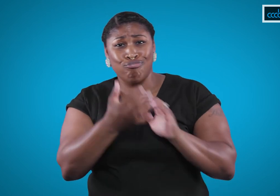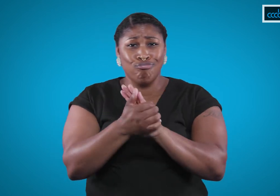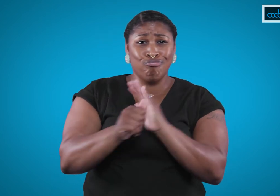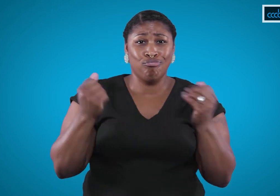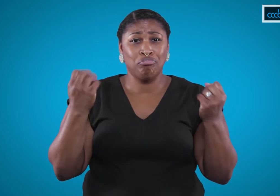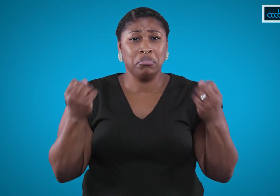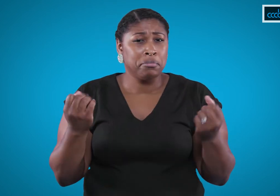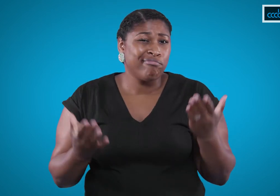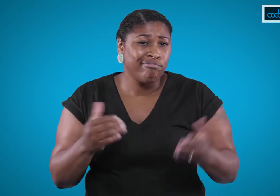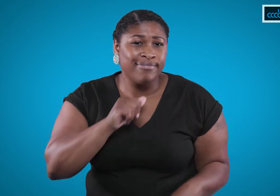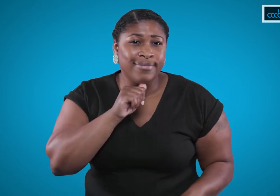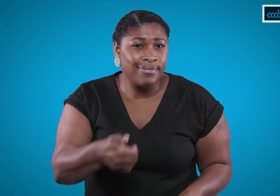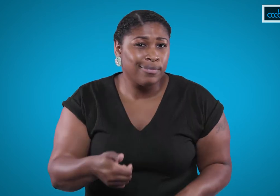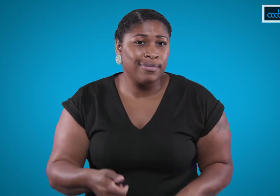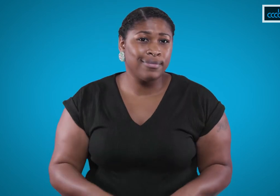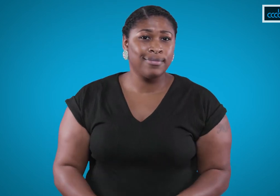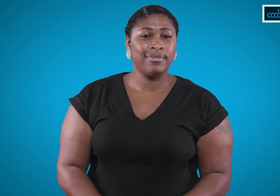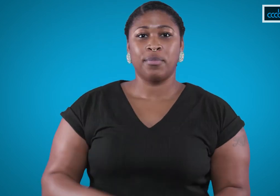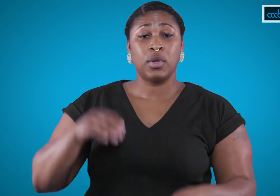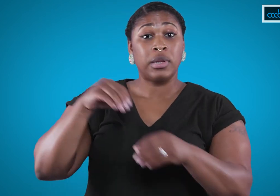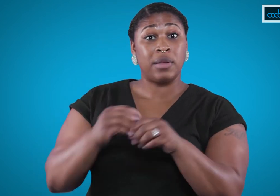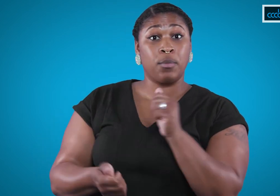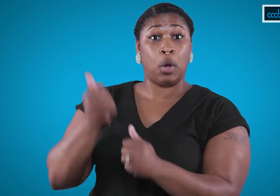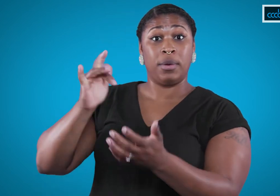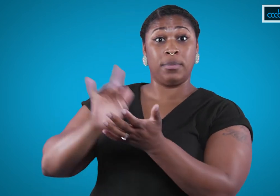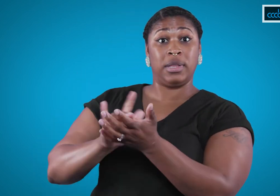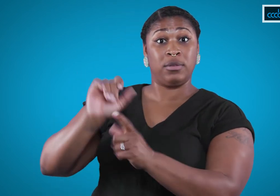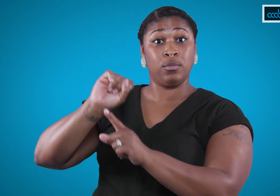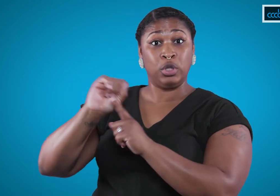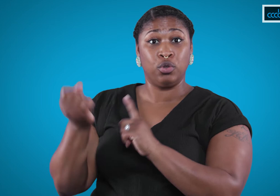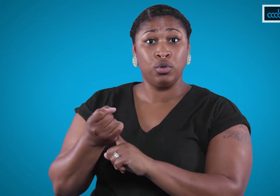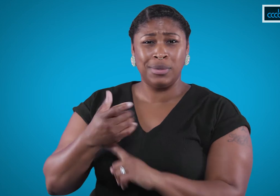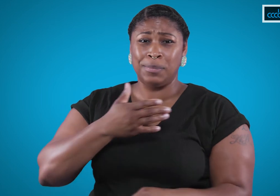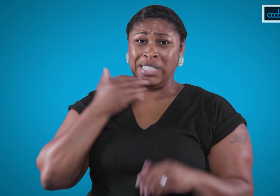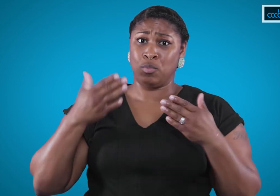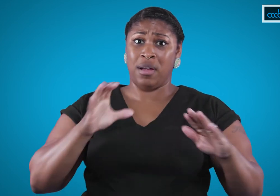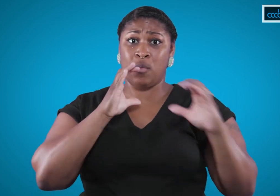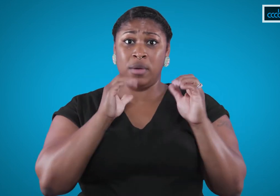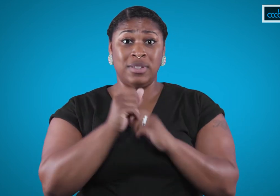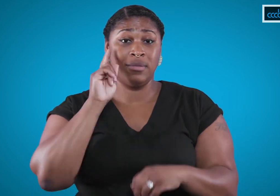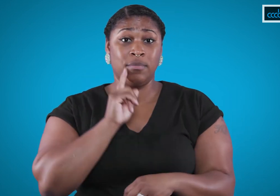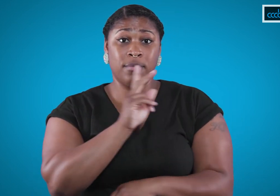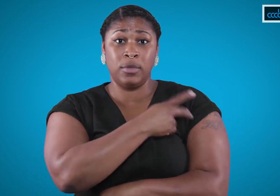they may not be as fluent in ASL as others. In most medical situations, it’s best to communicate in a way